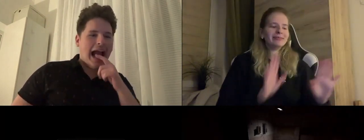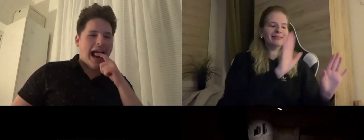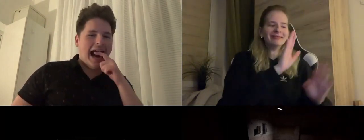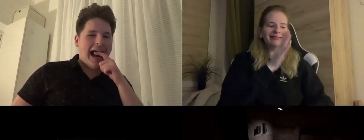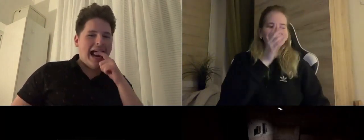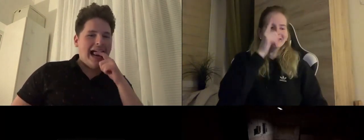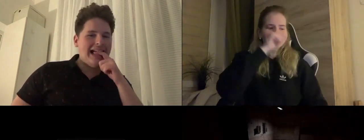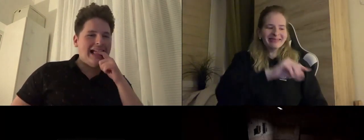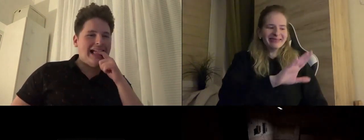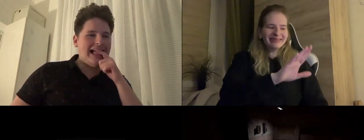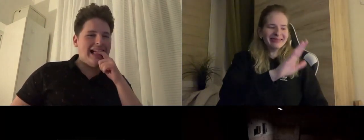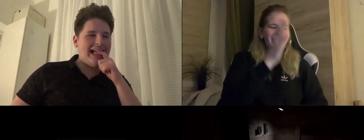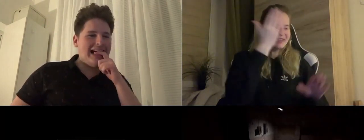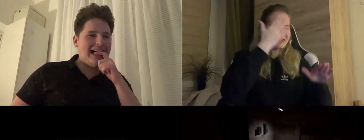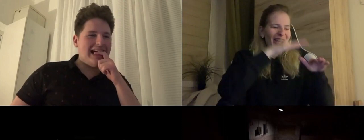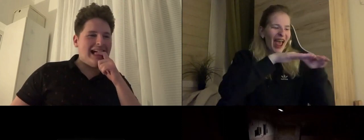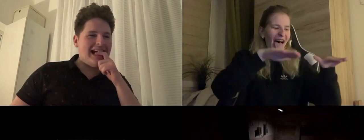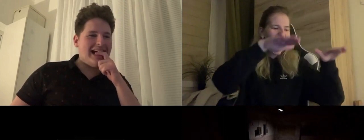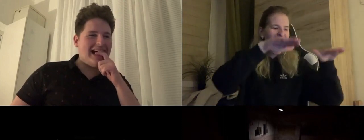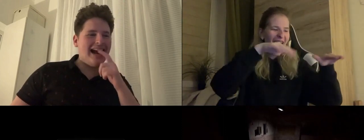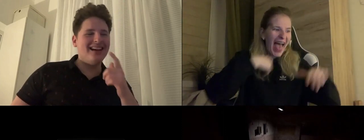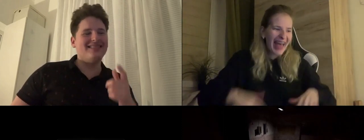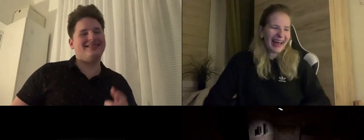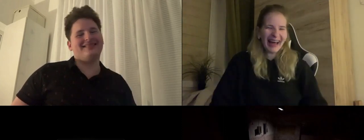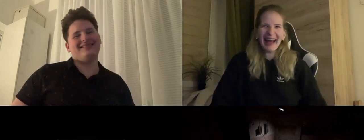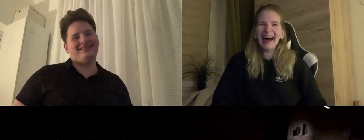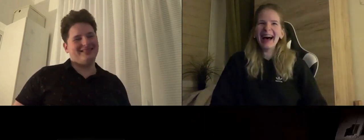But it's not a bug ... it's not a bug ... Because there was something strange, but it's not a bug, it's normal .... retard me .... I